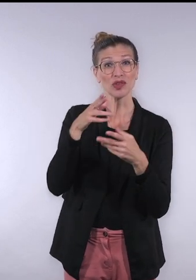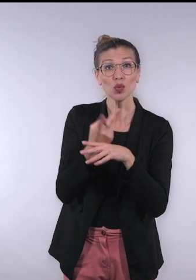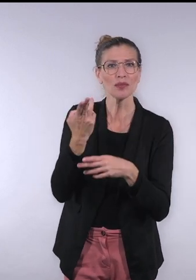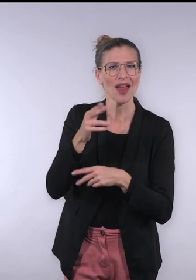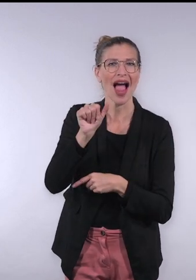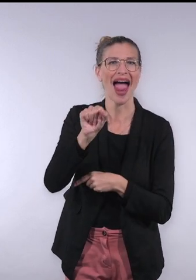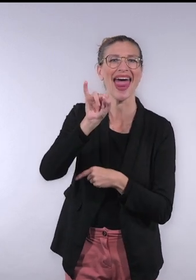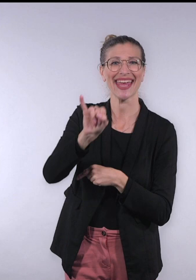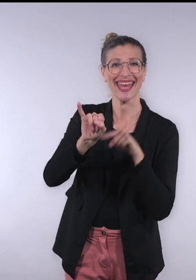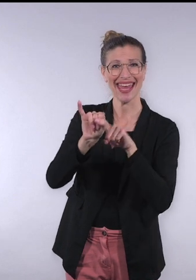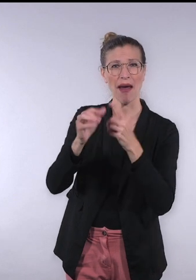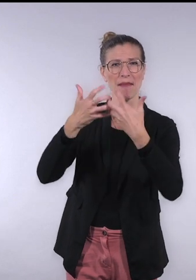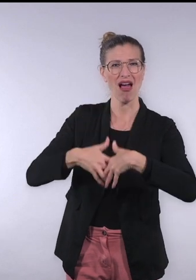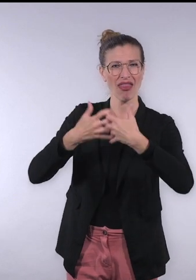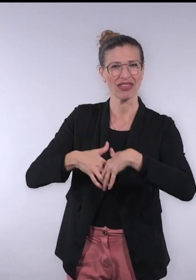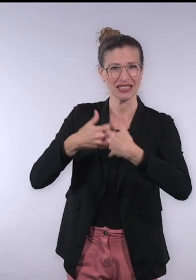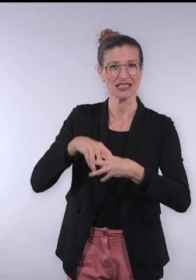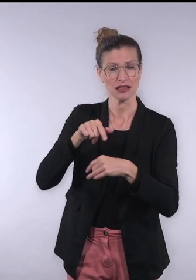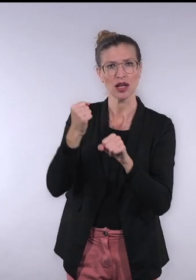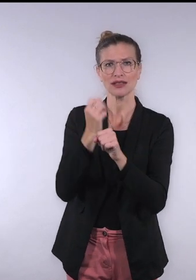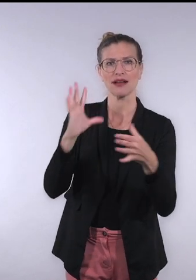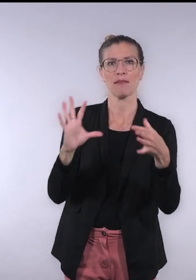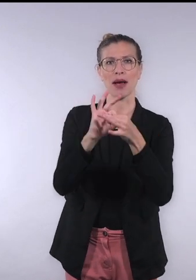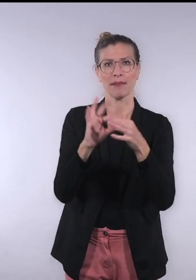We use AI and machine learning to train our machine